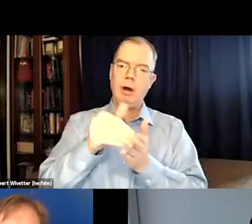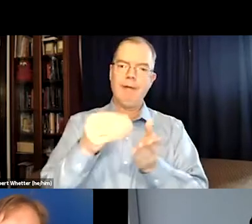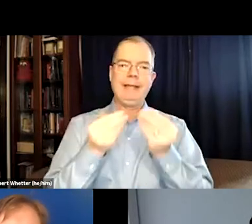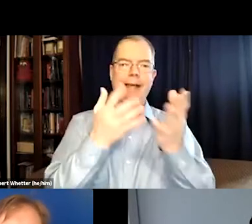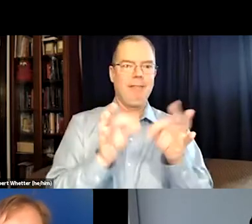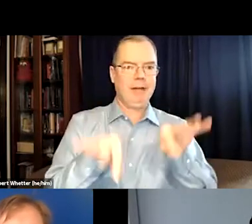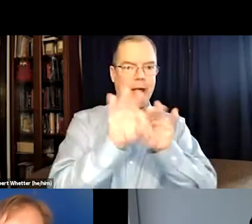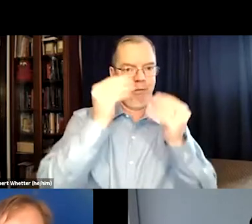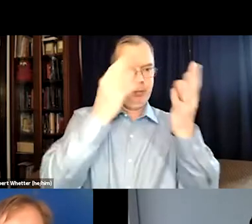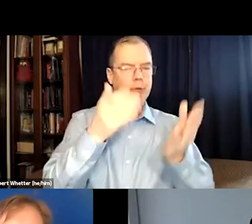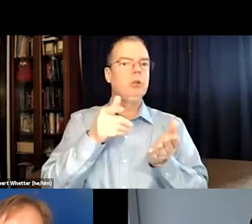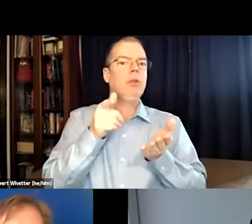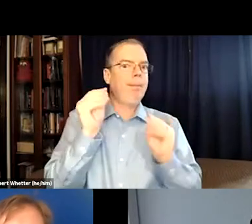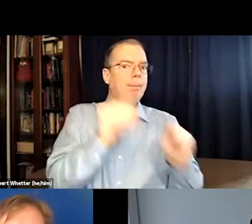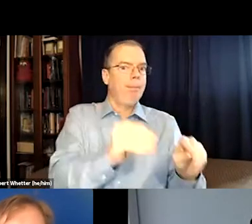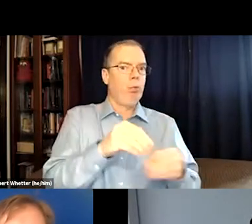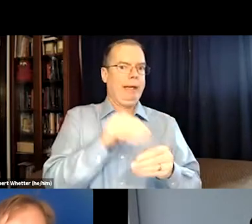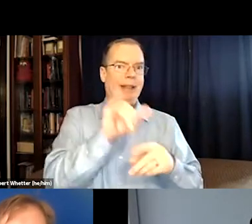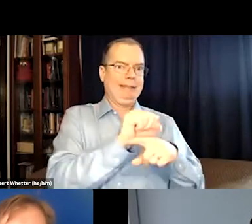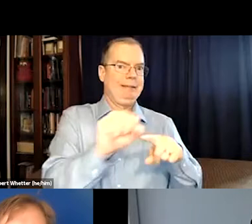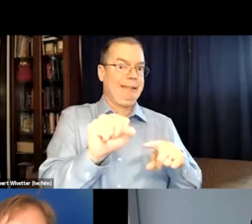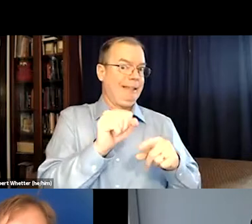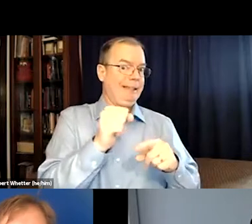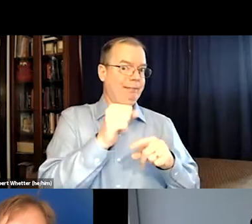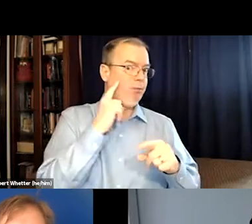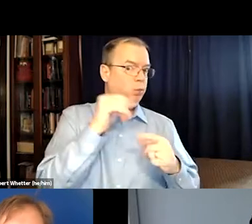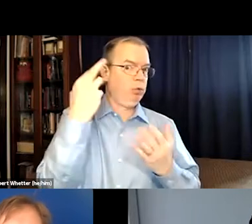And song lyrics often give valuable information.